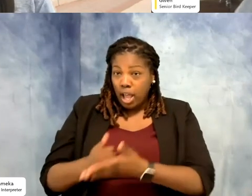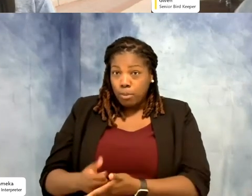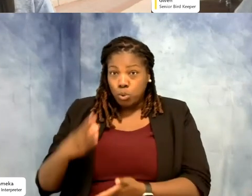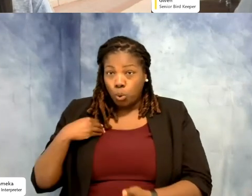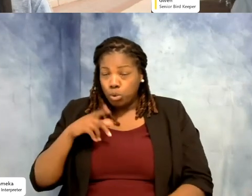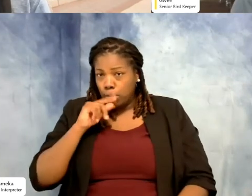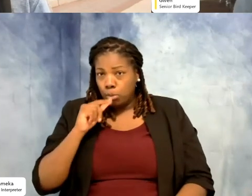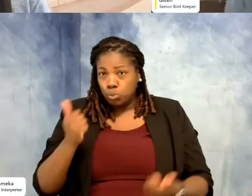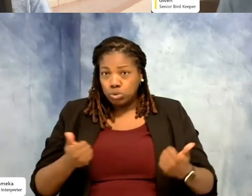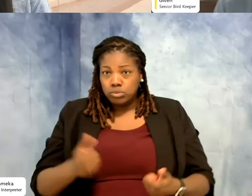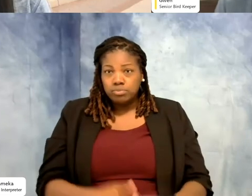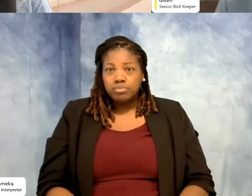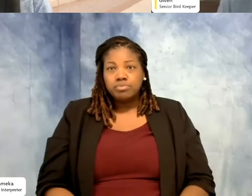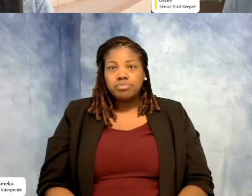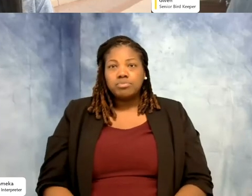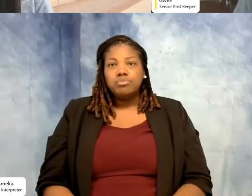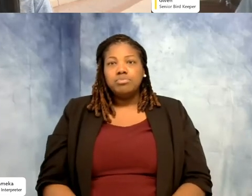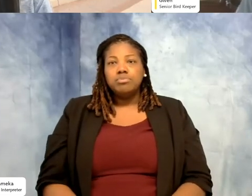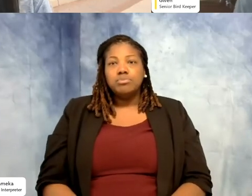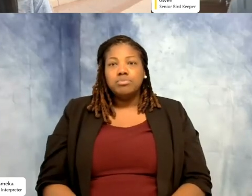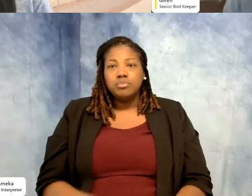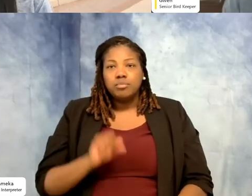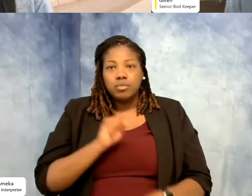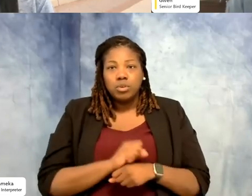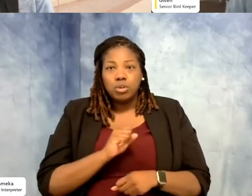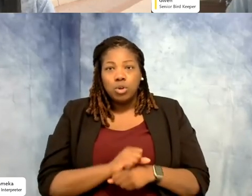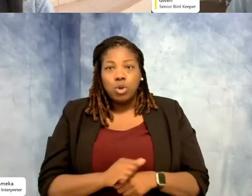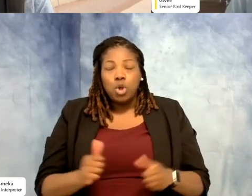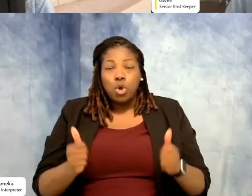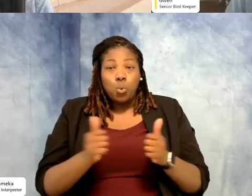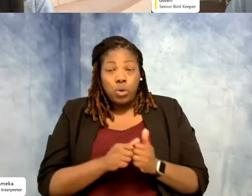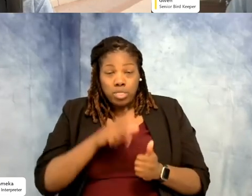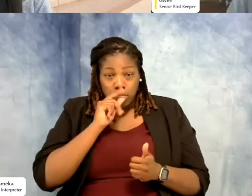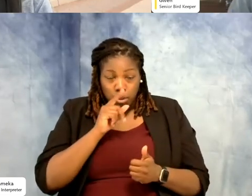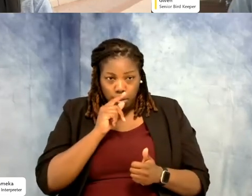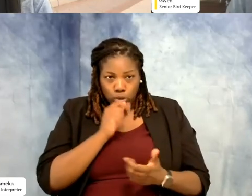Gwen: So working with parrots definitely helped me with my guys at home. You learn what you learned at